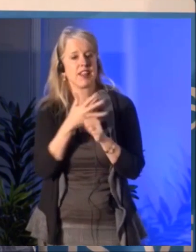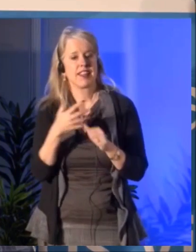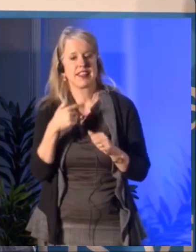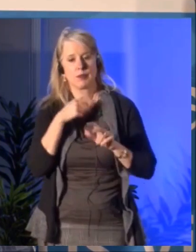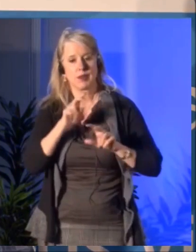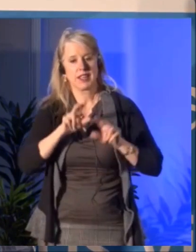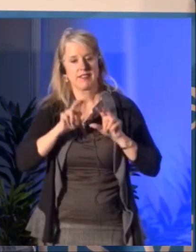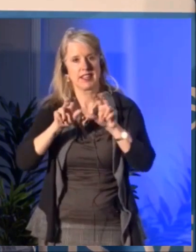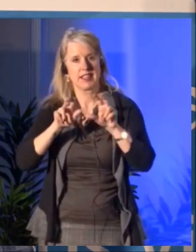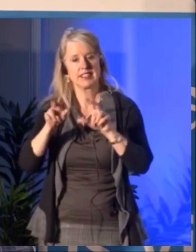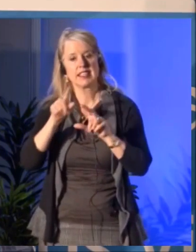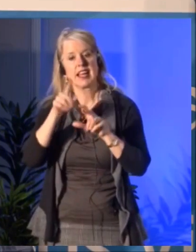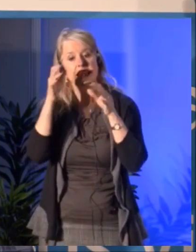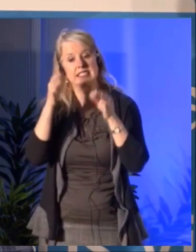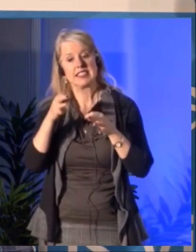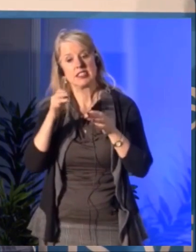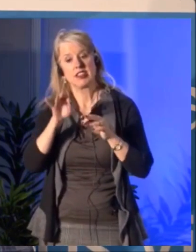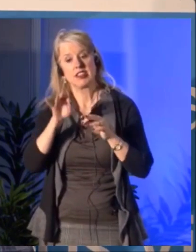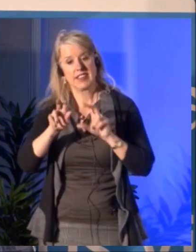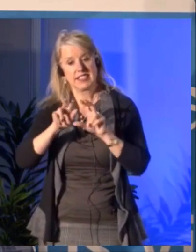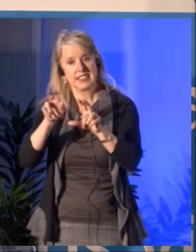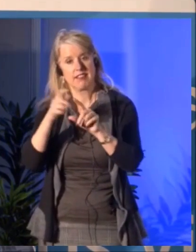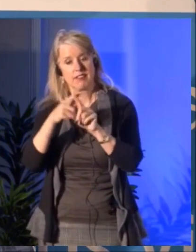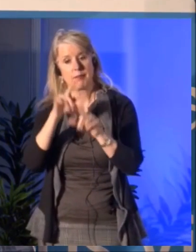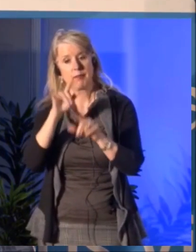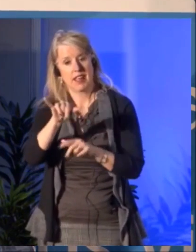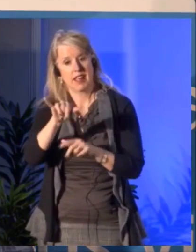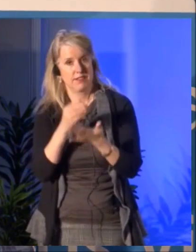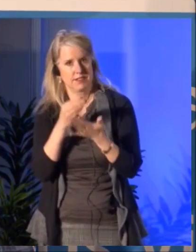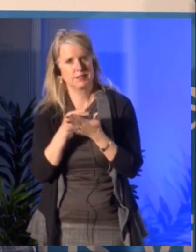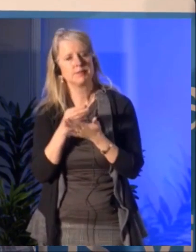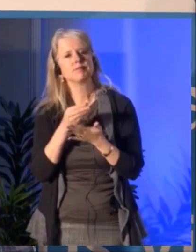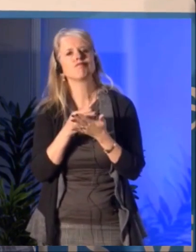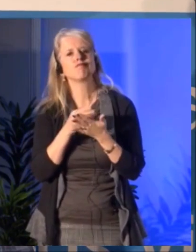So there's a major infusion of money there that will represent